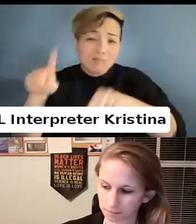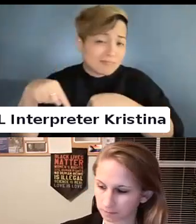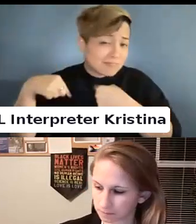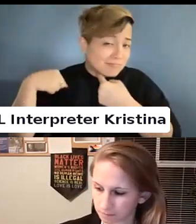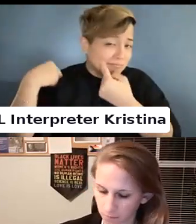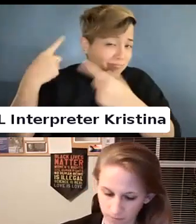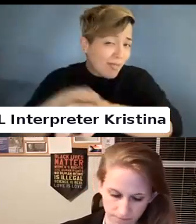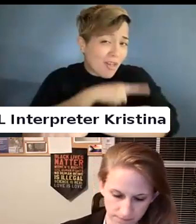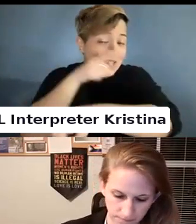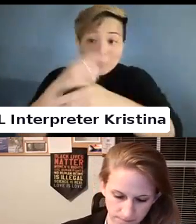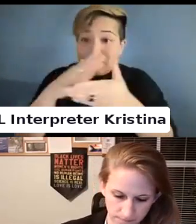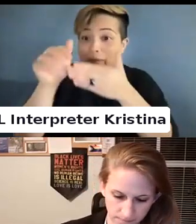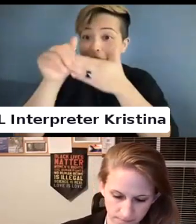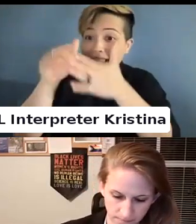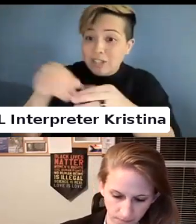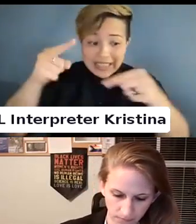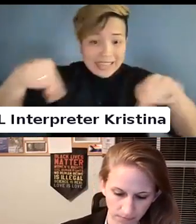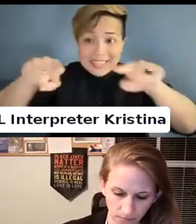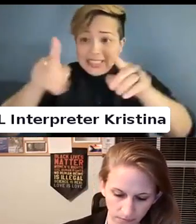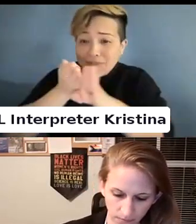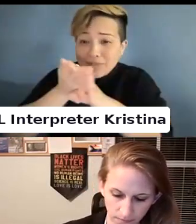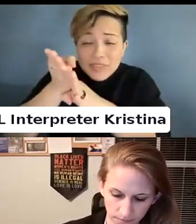Some of the leaders in this field.